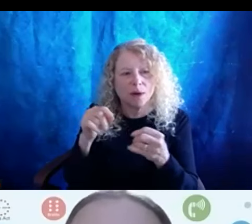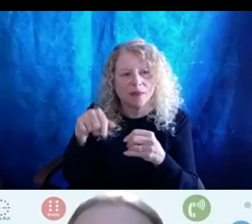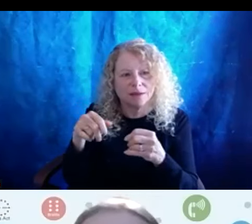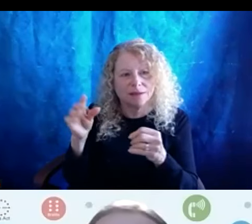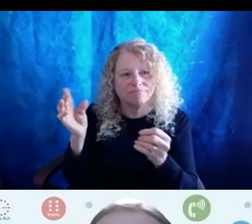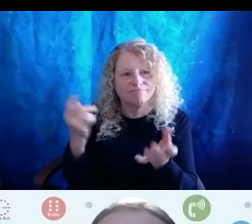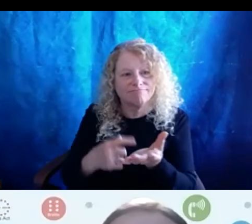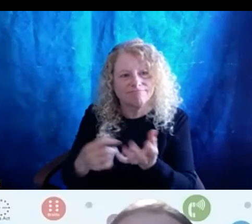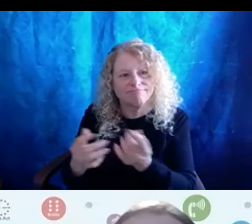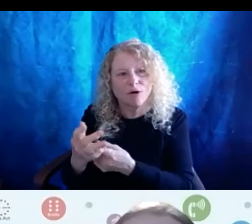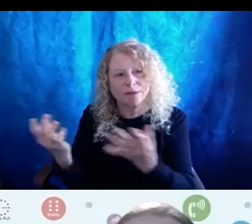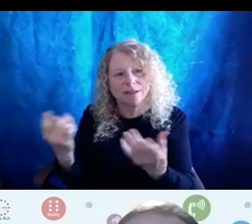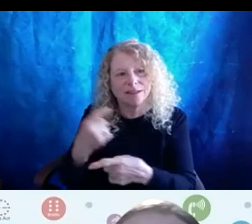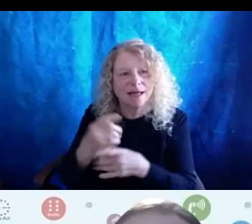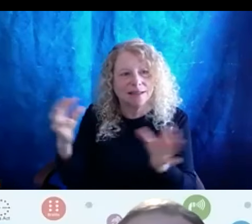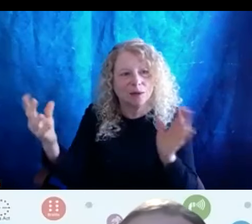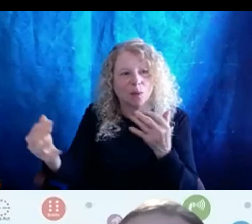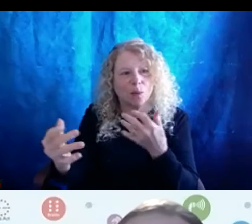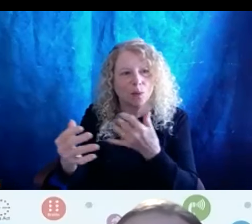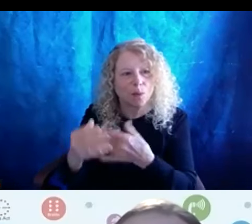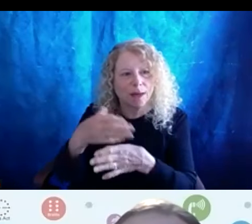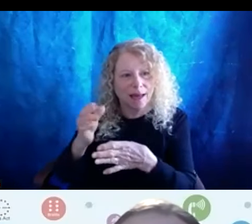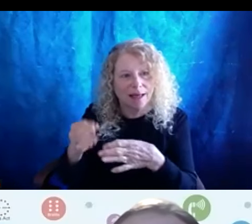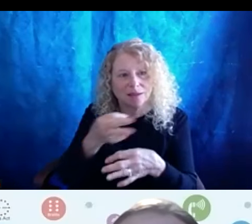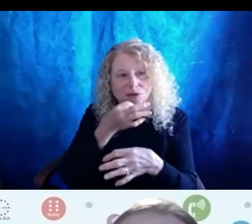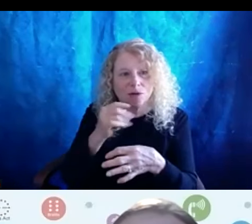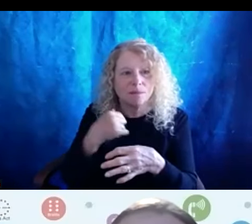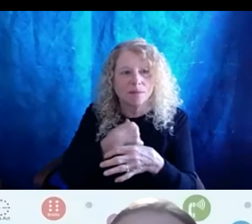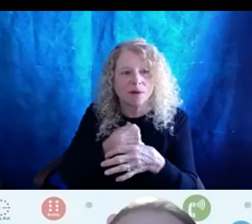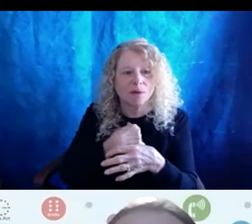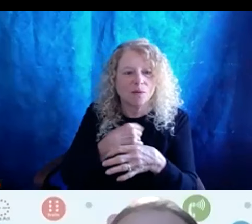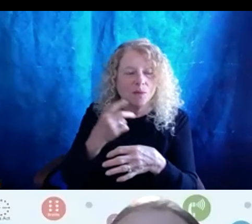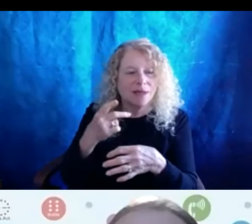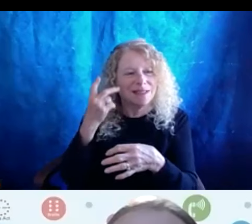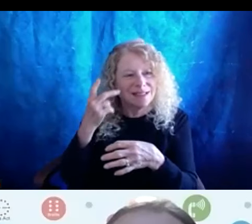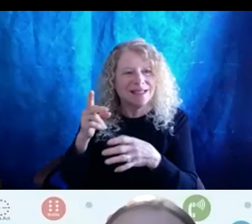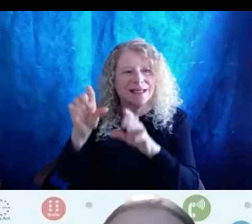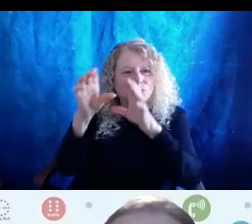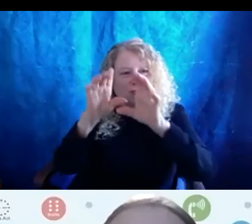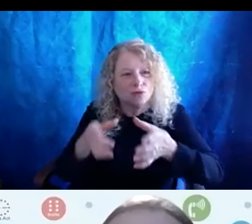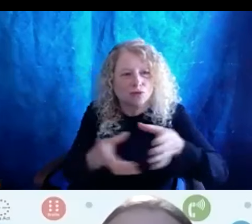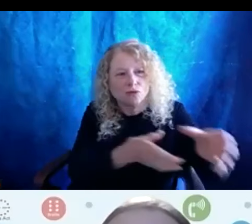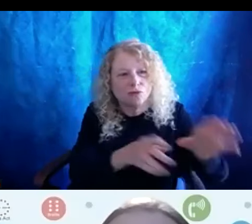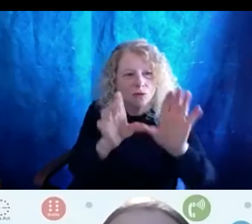to be able to find out like we do see so siloed and how can we work together and find those groups where we feel